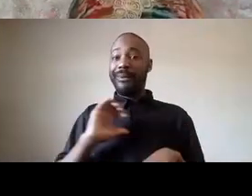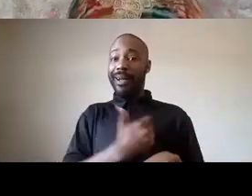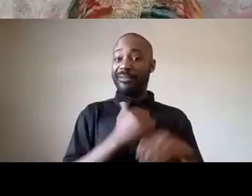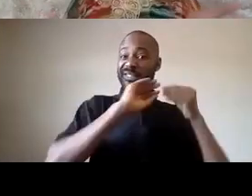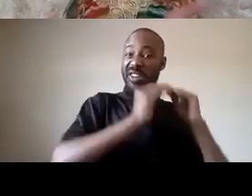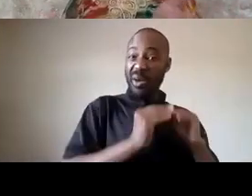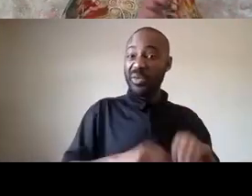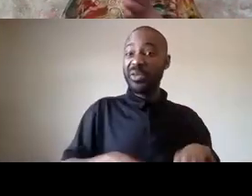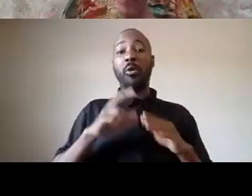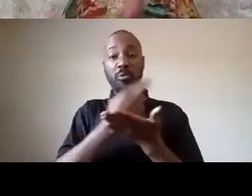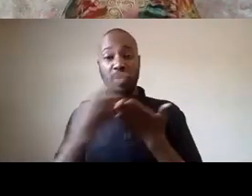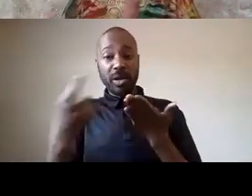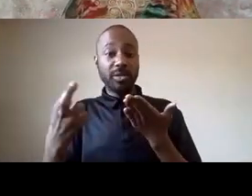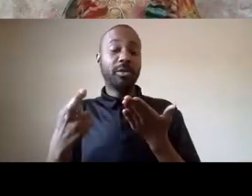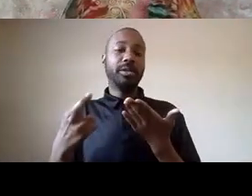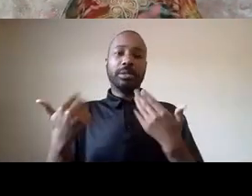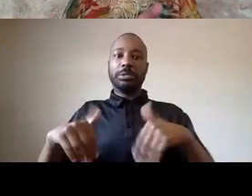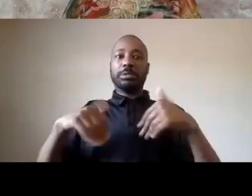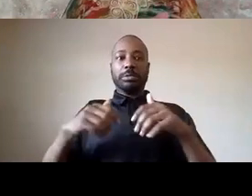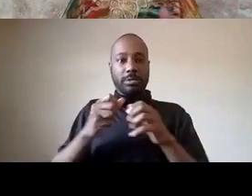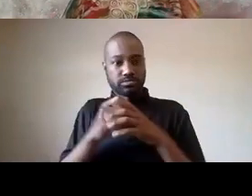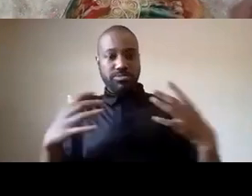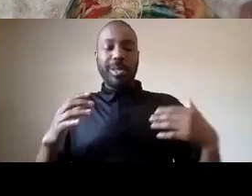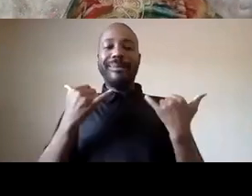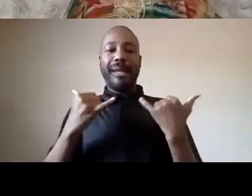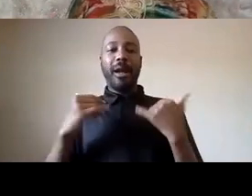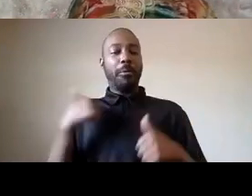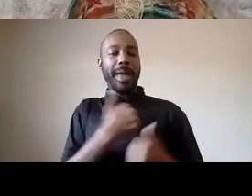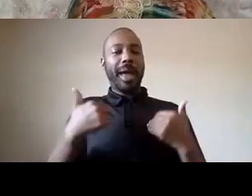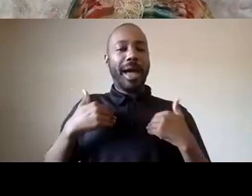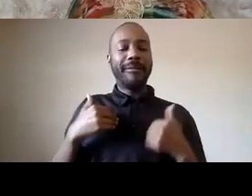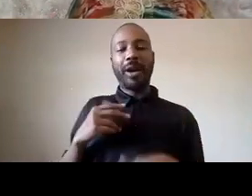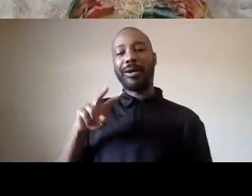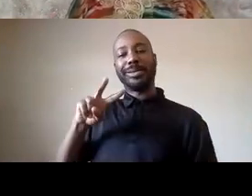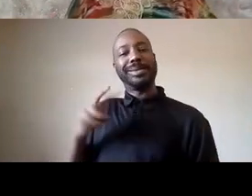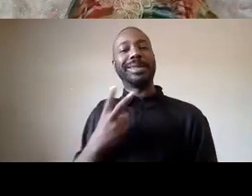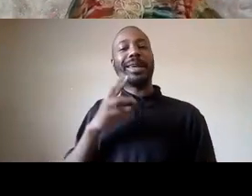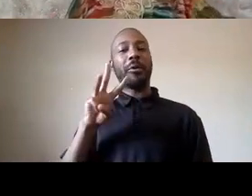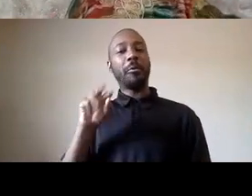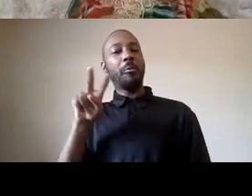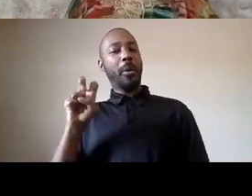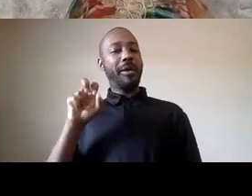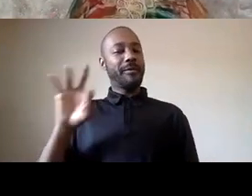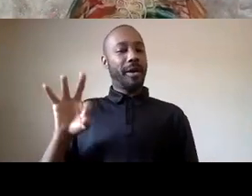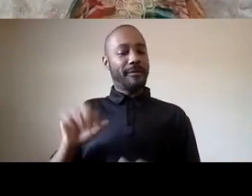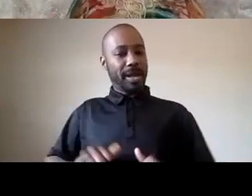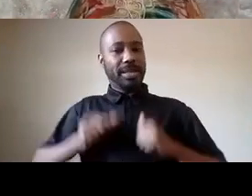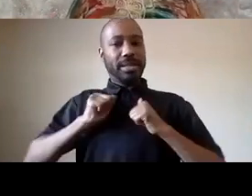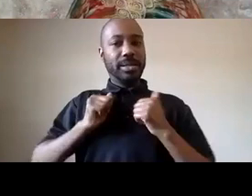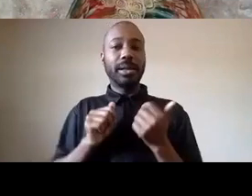stepping into the second wave of existence the way that that's happened the way that black women have occupied the